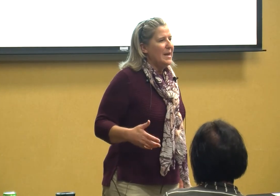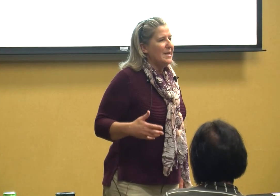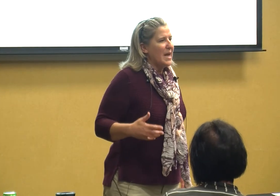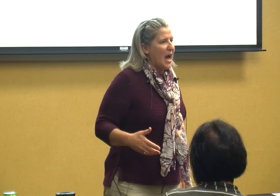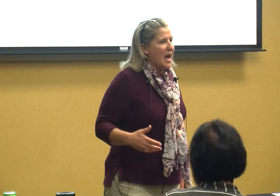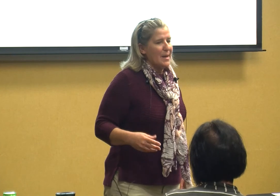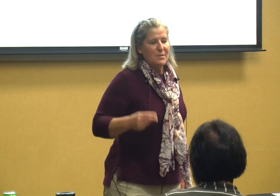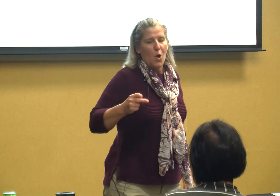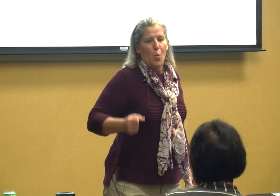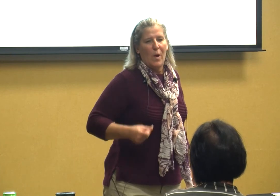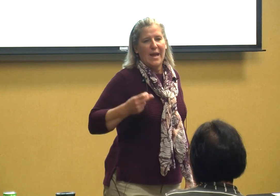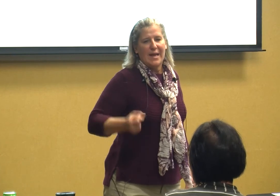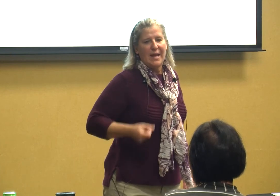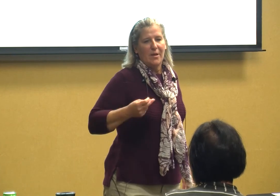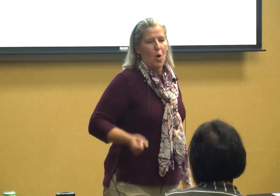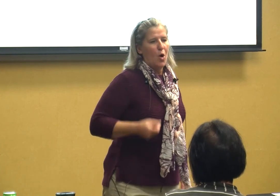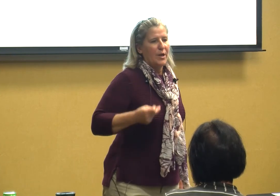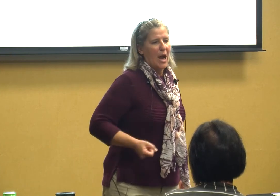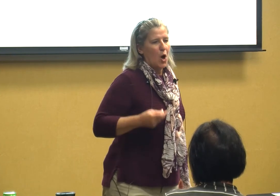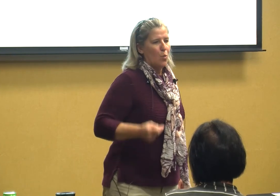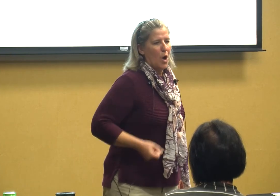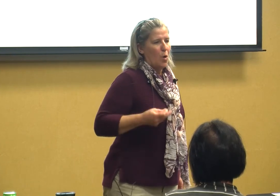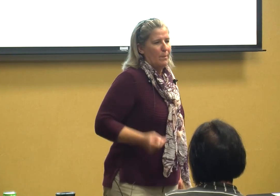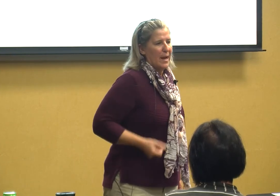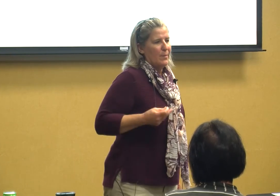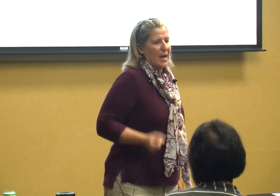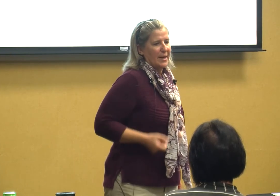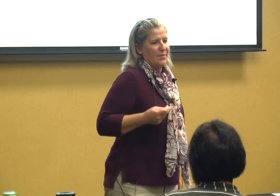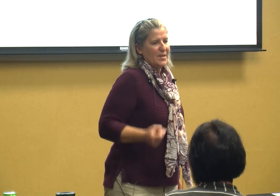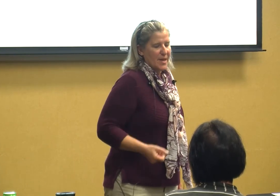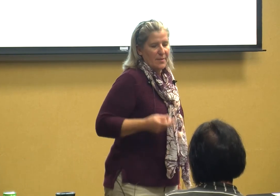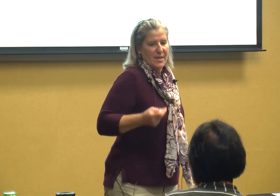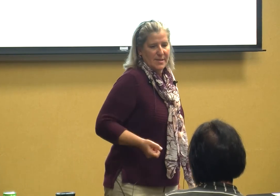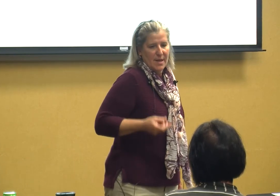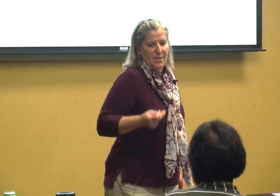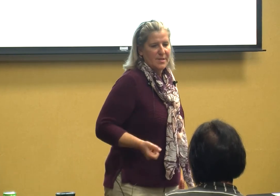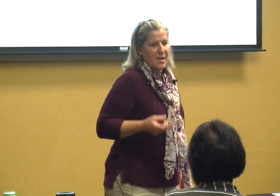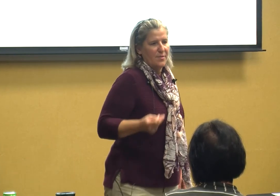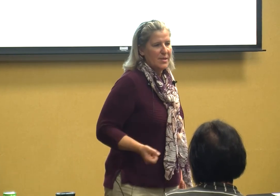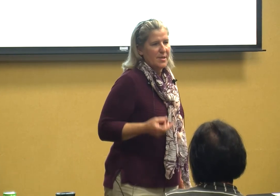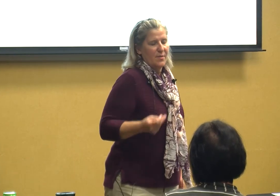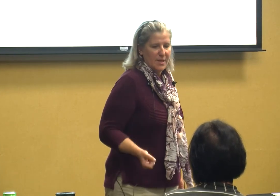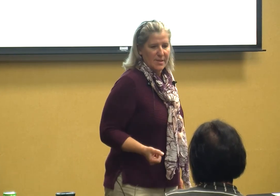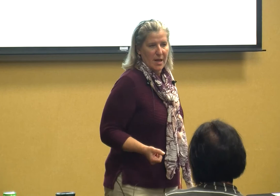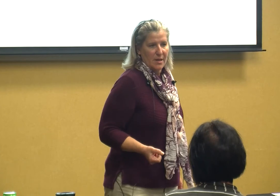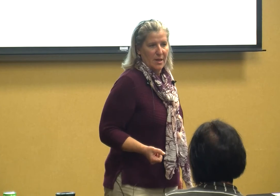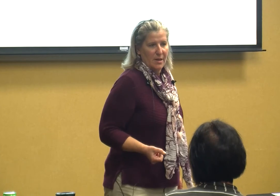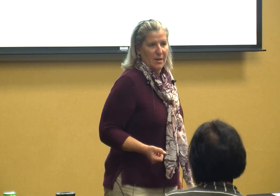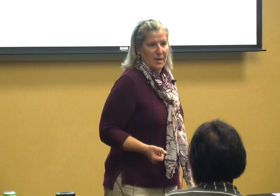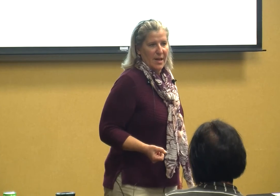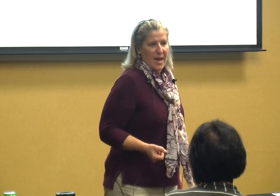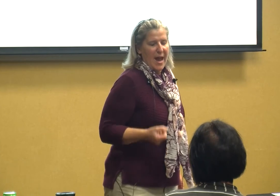times we get on our roll man we got to get this done this done this done this done this time and